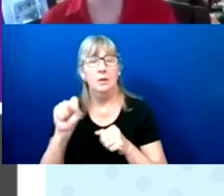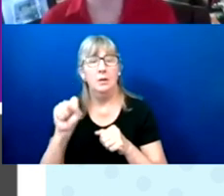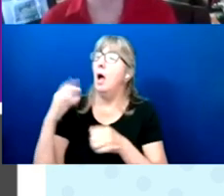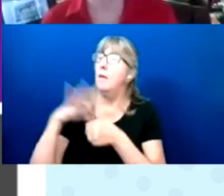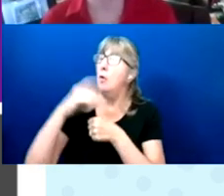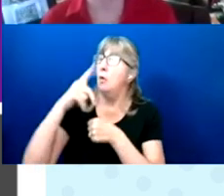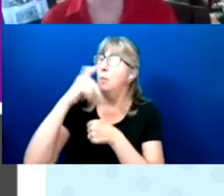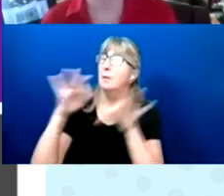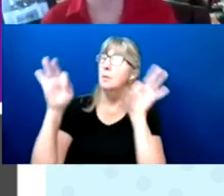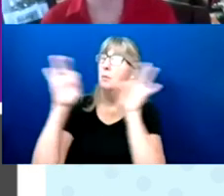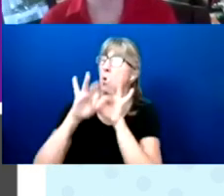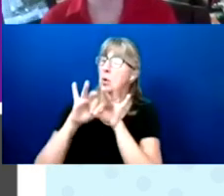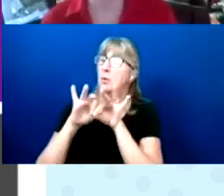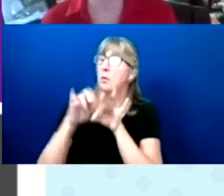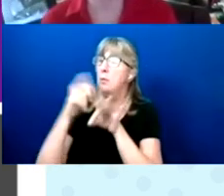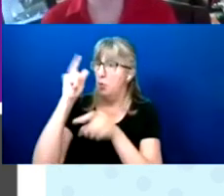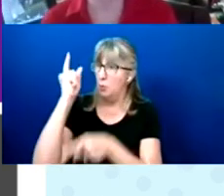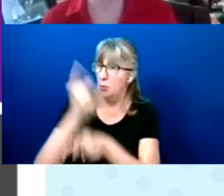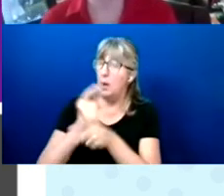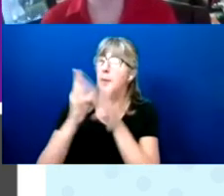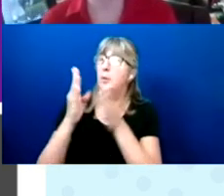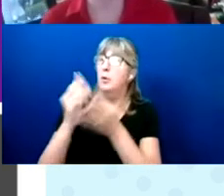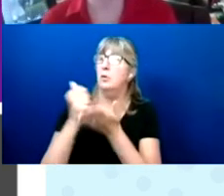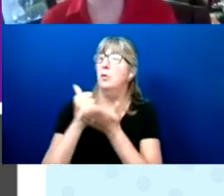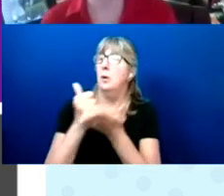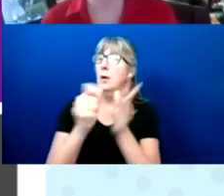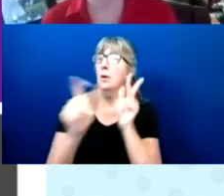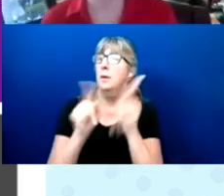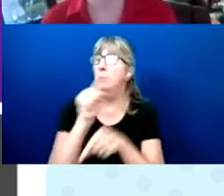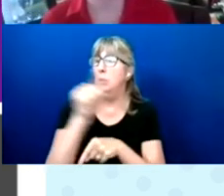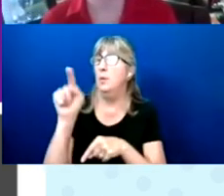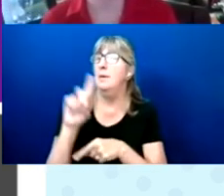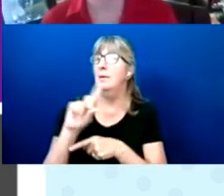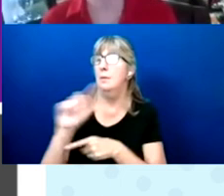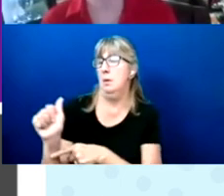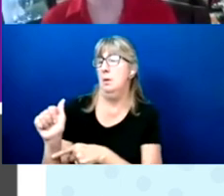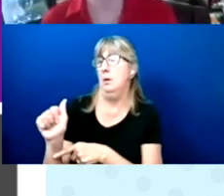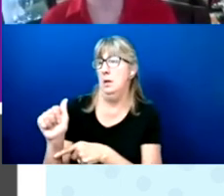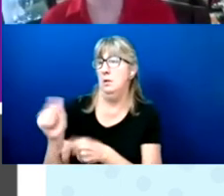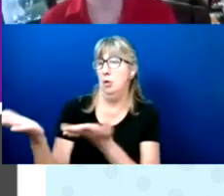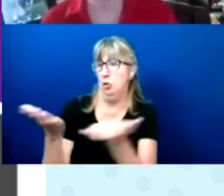to get the right person to get the services they need.